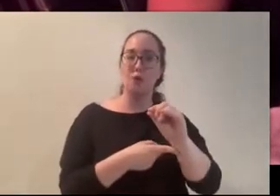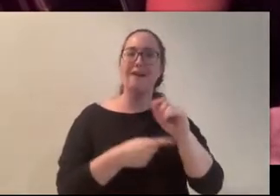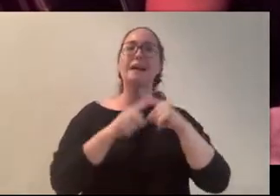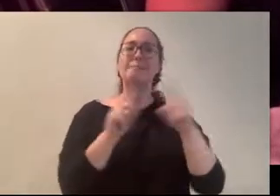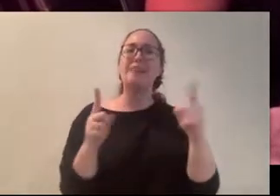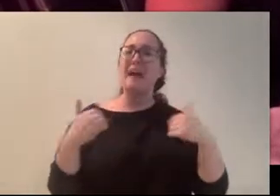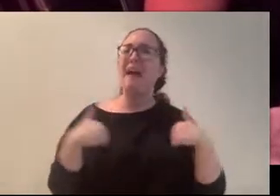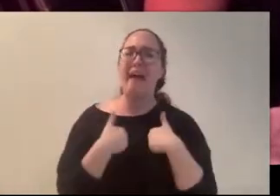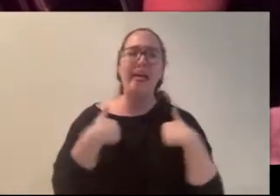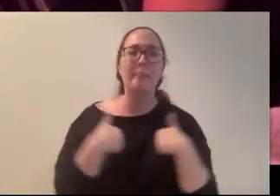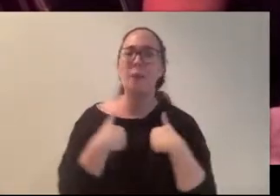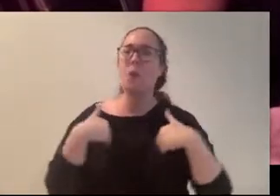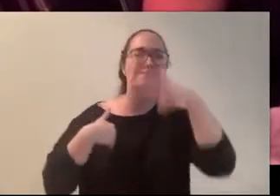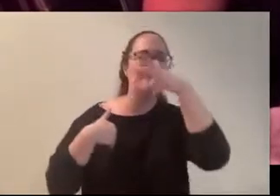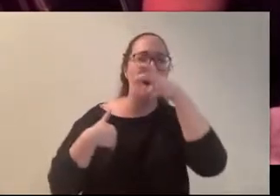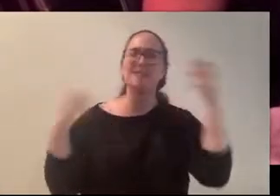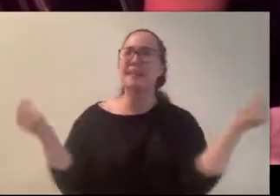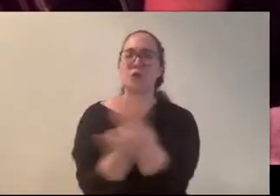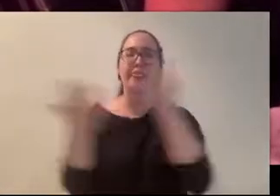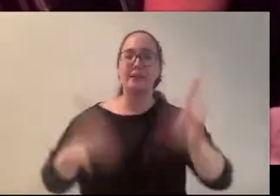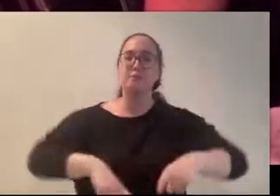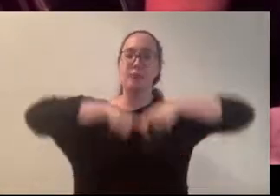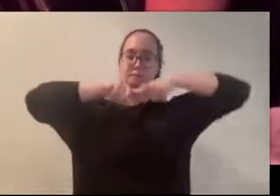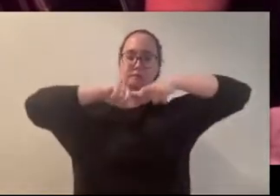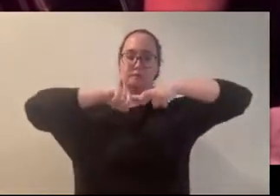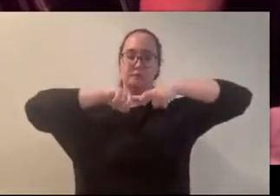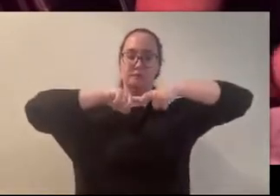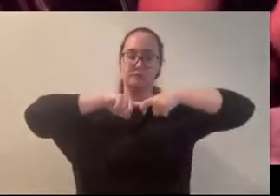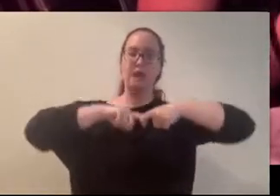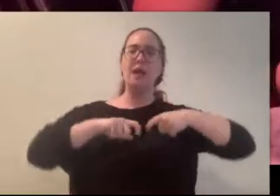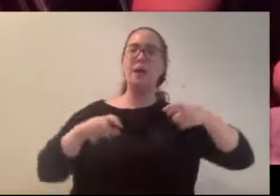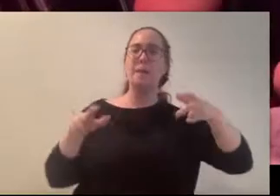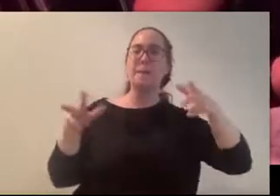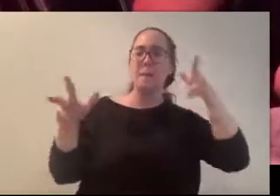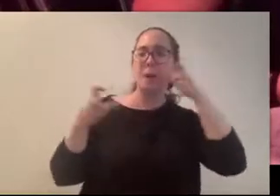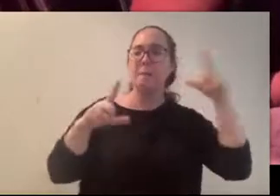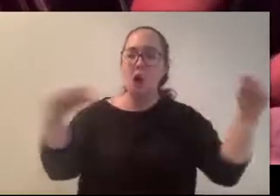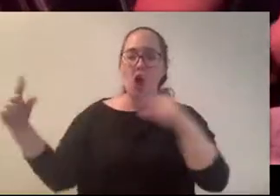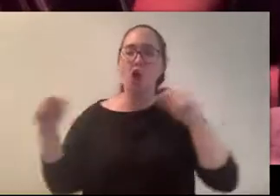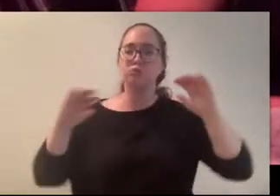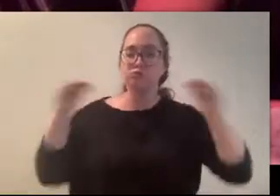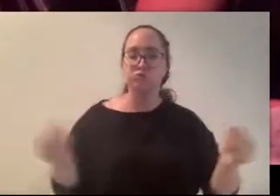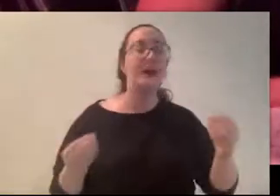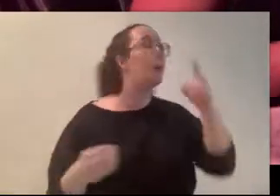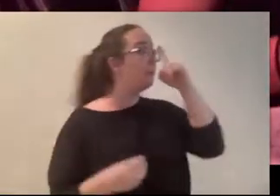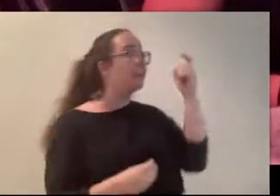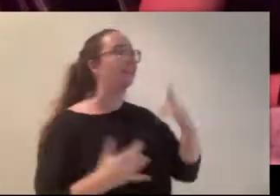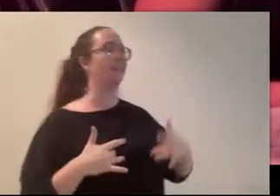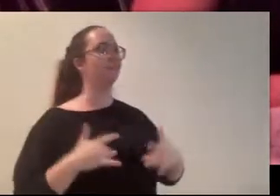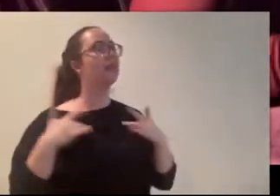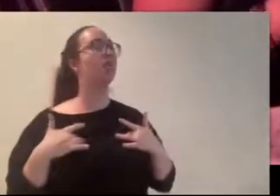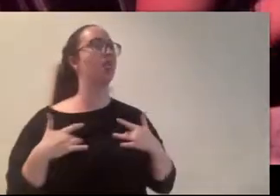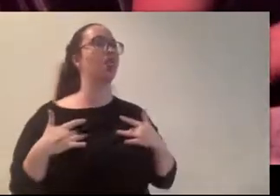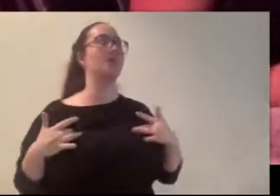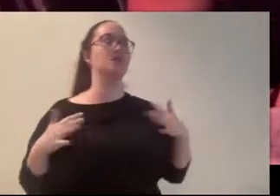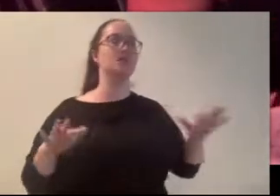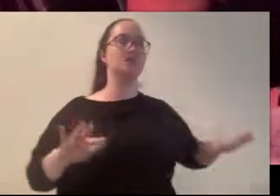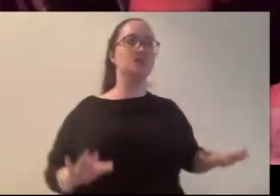it just it just stops. Everything stops, like you don't hear birds.. (Carly) Because they also feel the presence as well. They feel the presence of this other being and